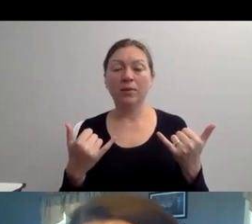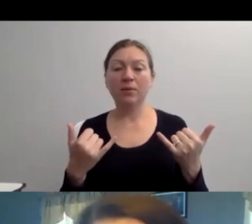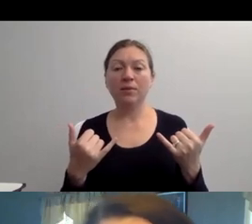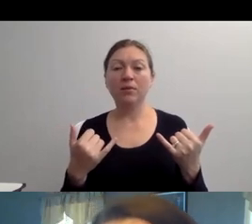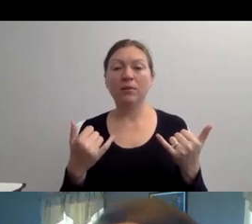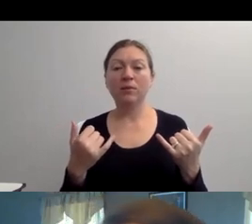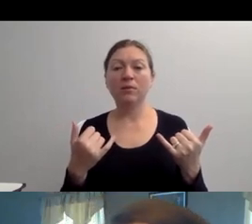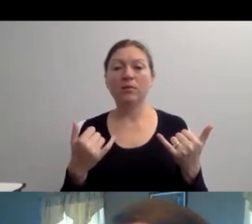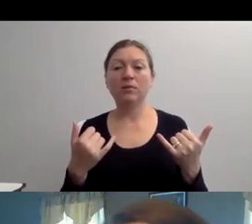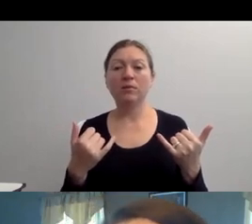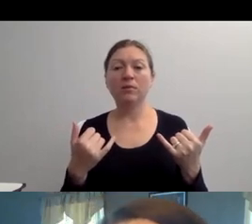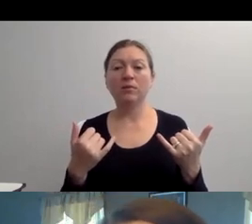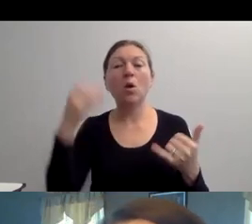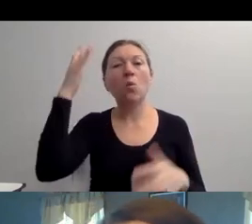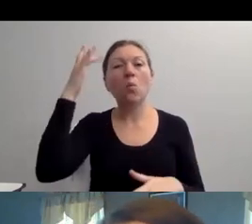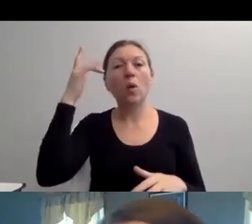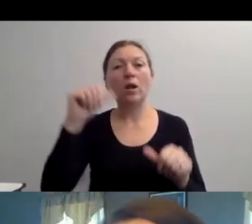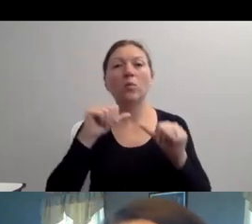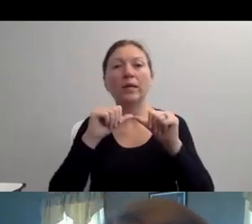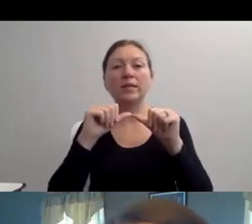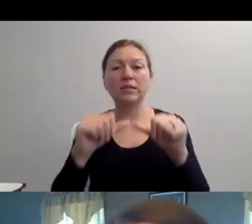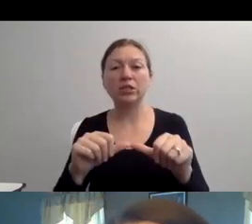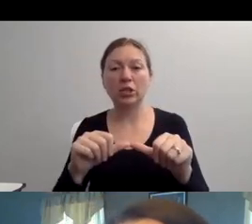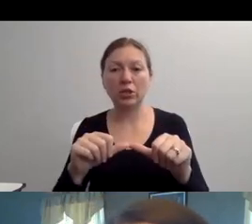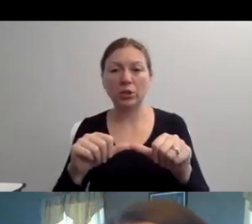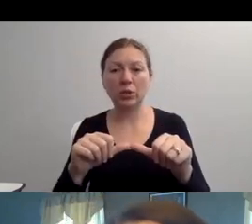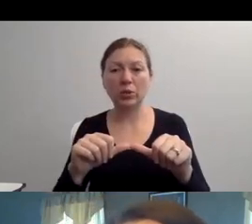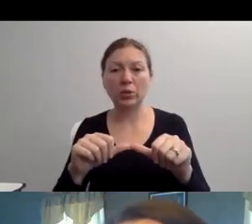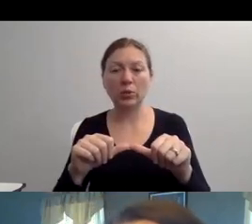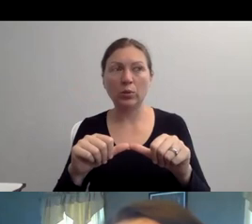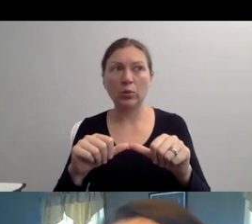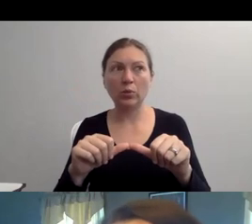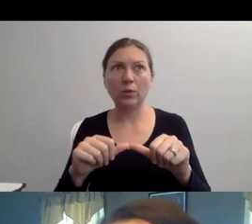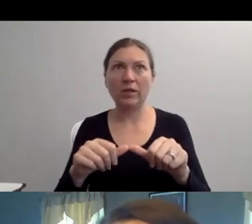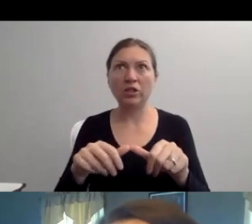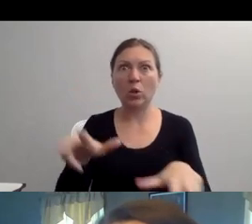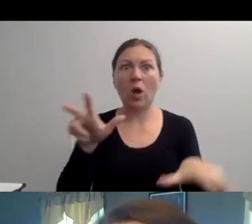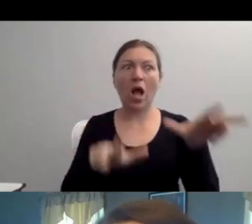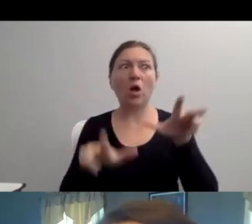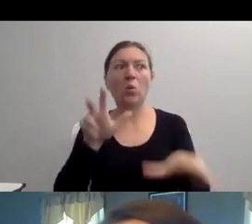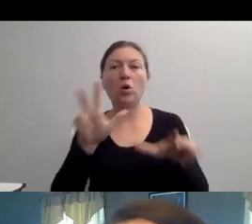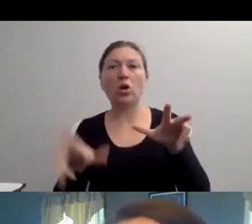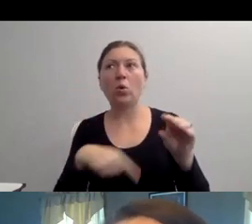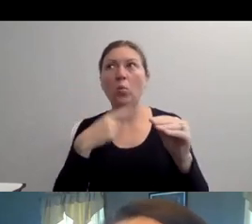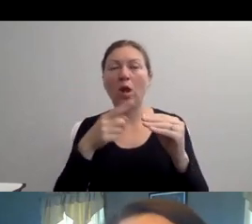I WANT TO GO BACK TO OUR CHAT. LET ME PULL THAT UP REALLY QUICKLY. VERY SORRY.